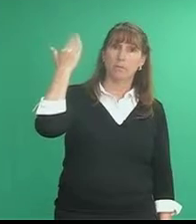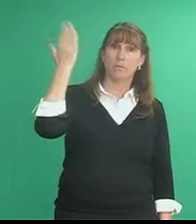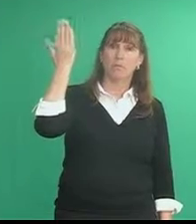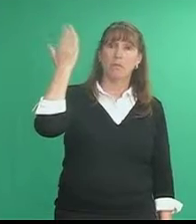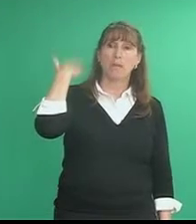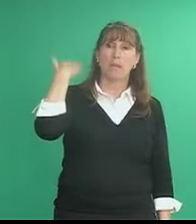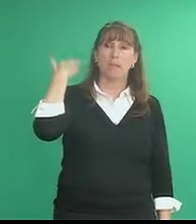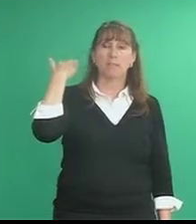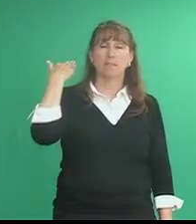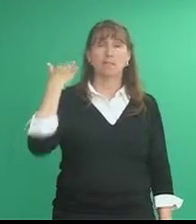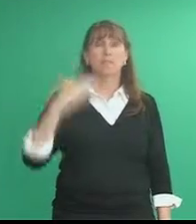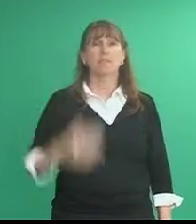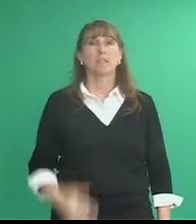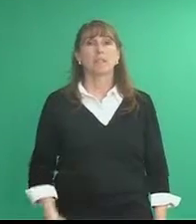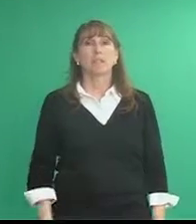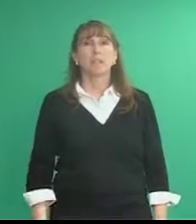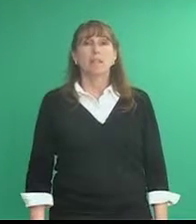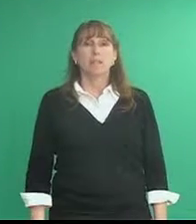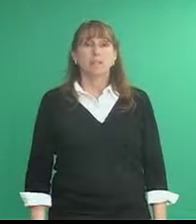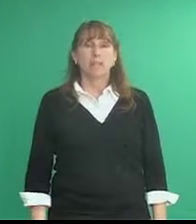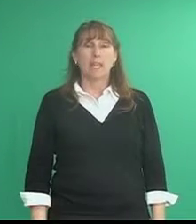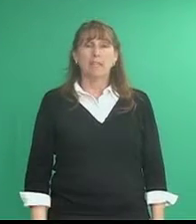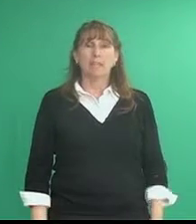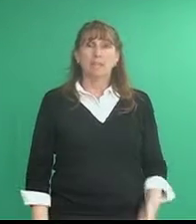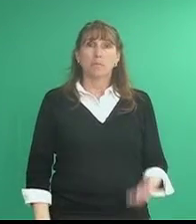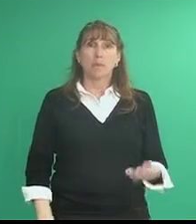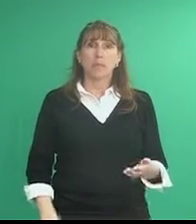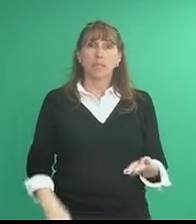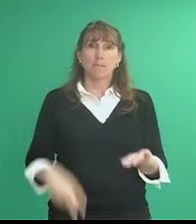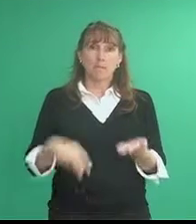past dance, party